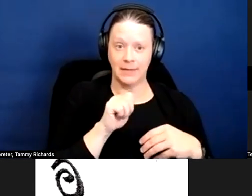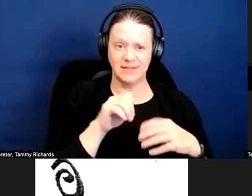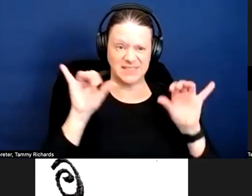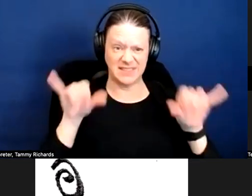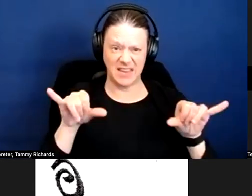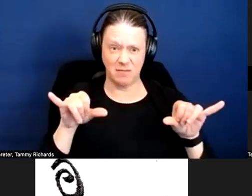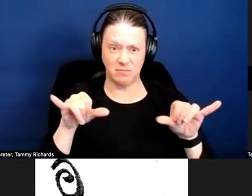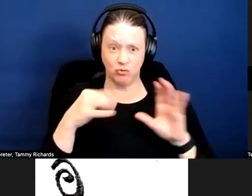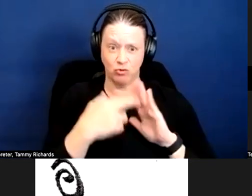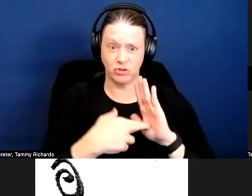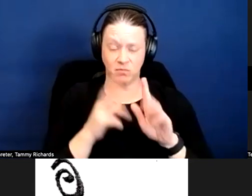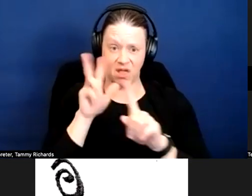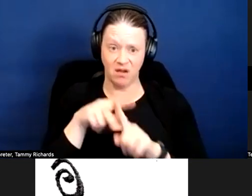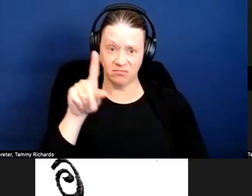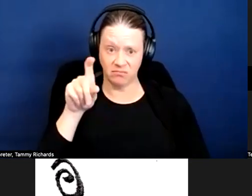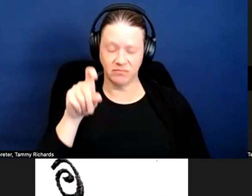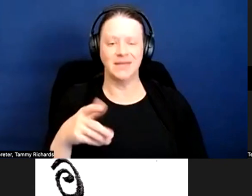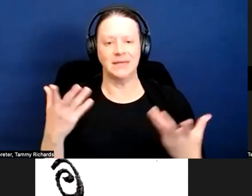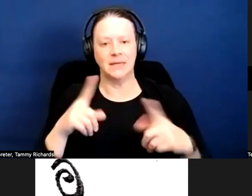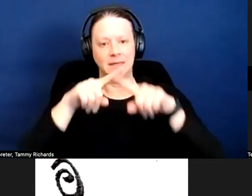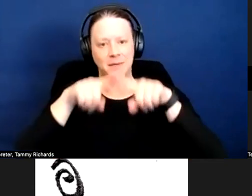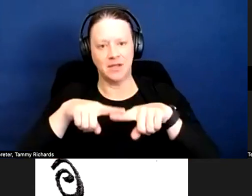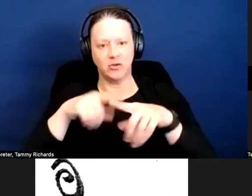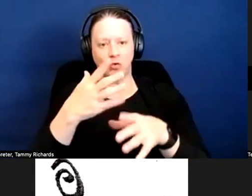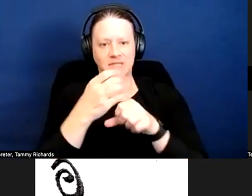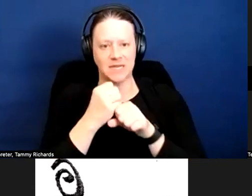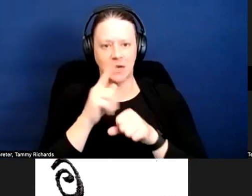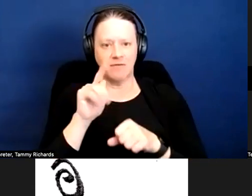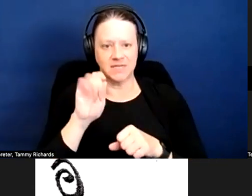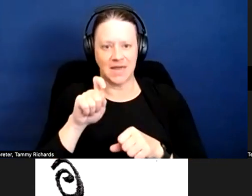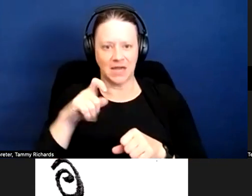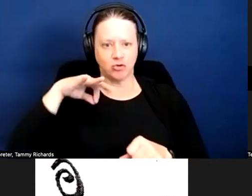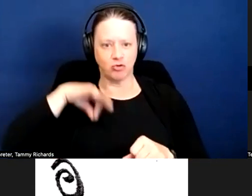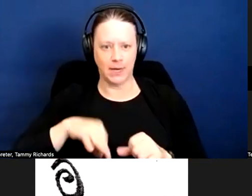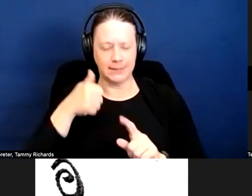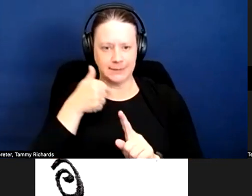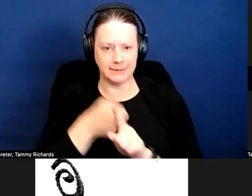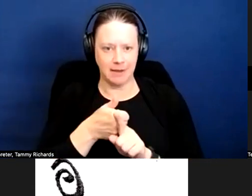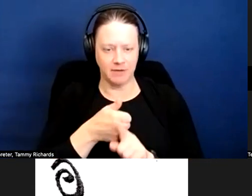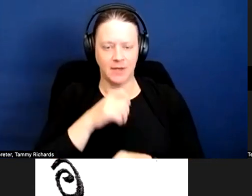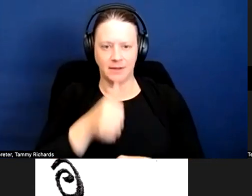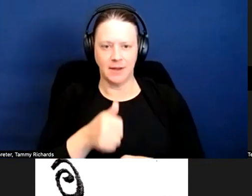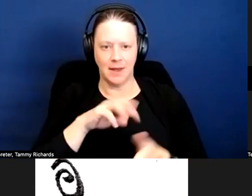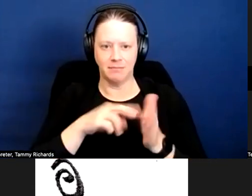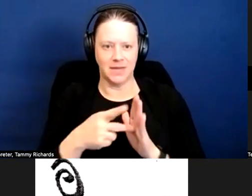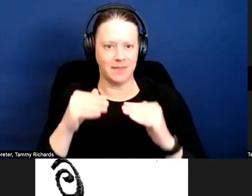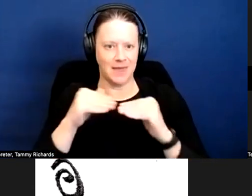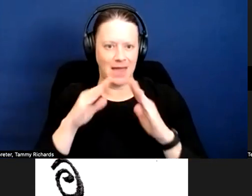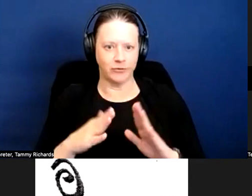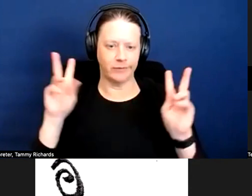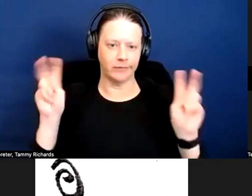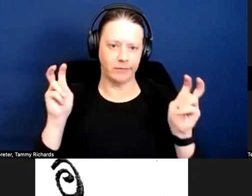I mean, receipt of tax credit itself doesn't make housing public housing, at least as far